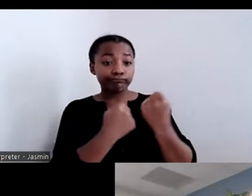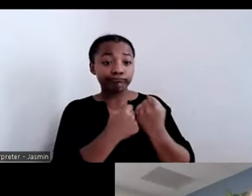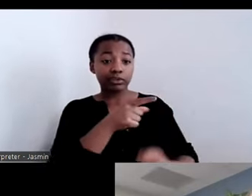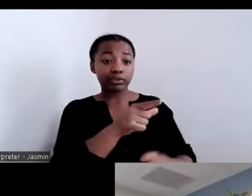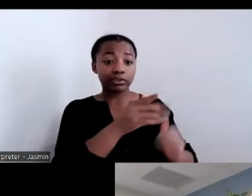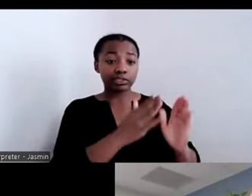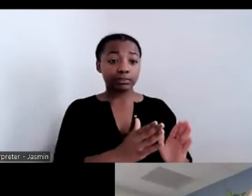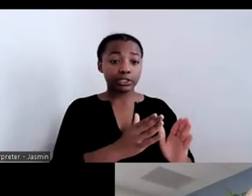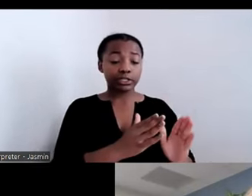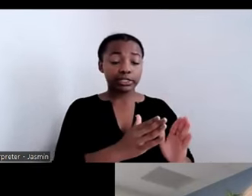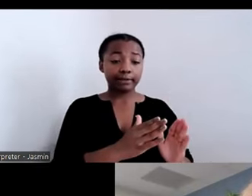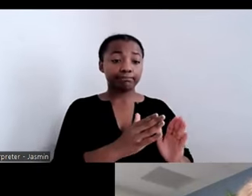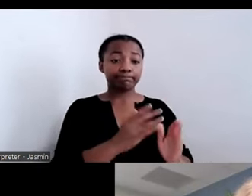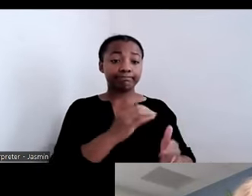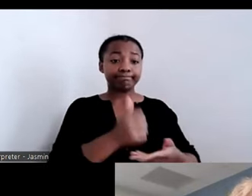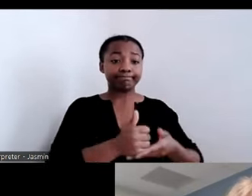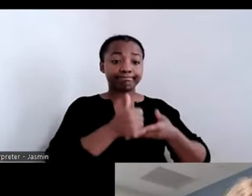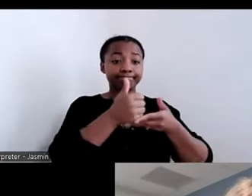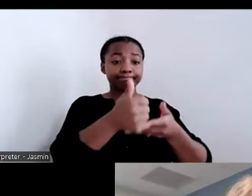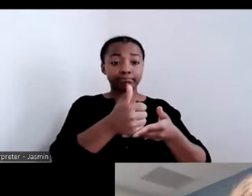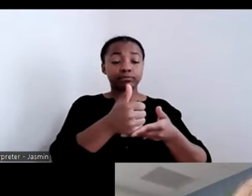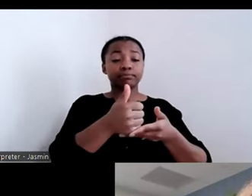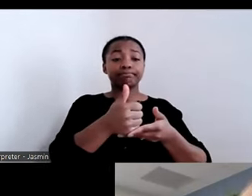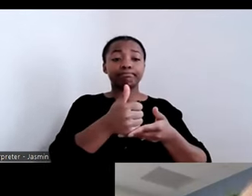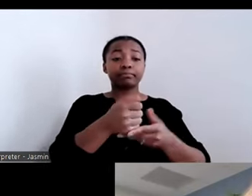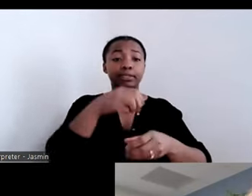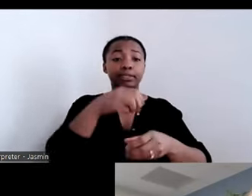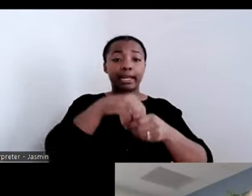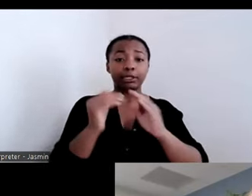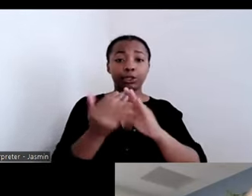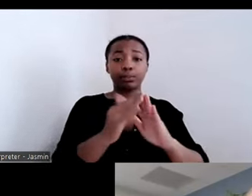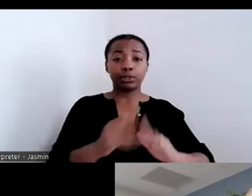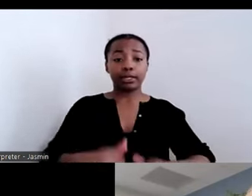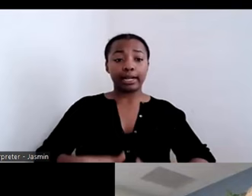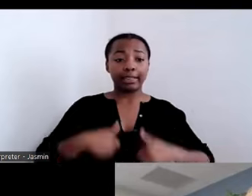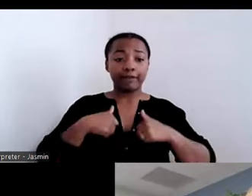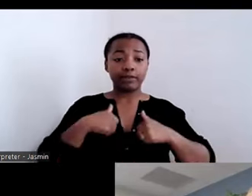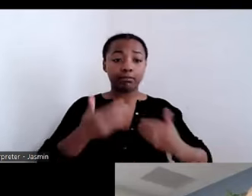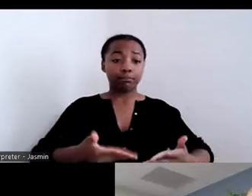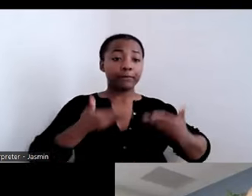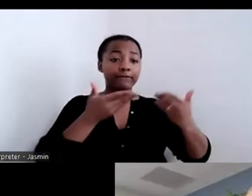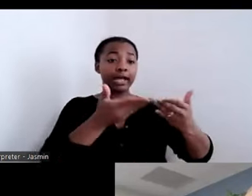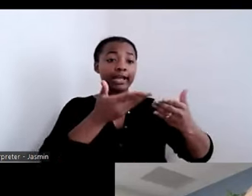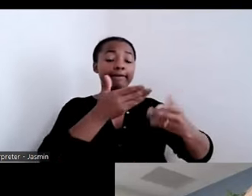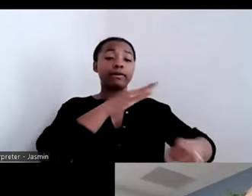living to have full and equitable participation in their communities.